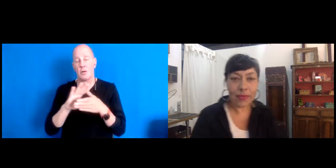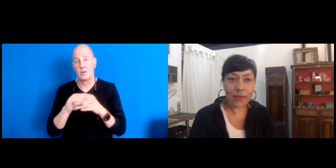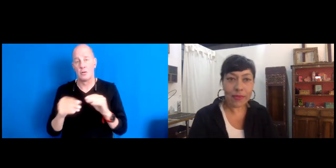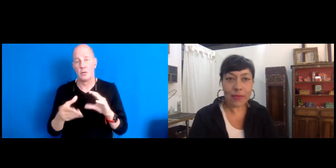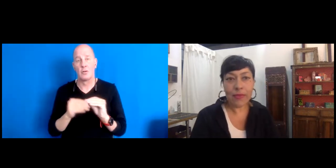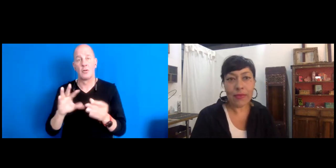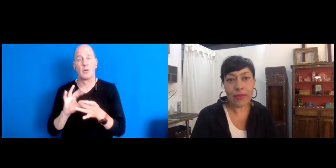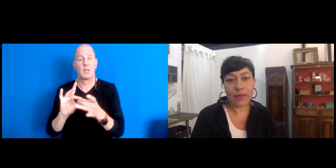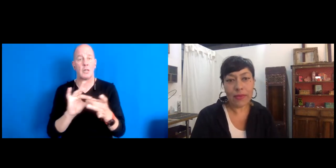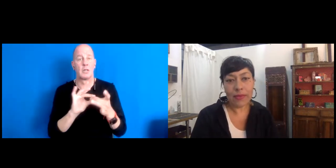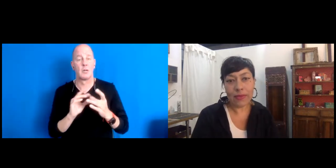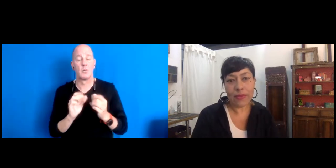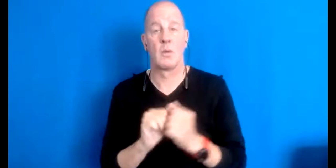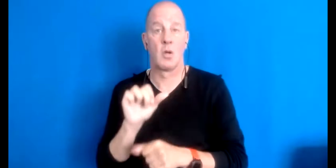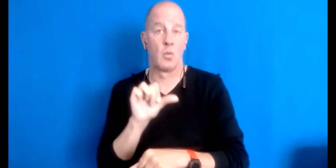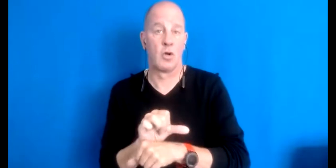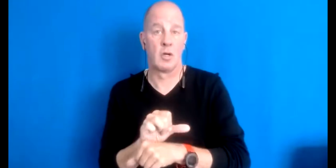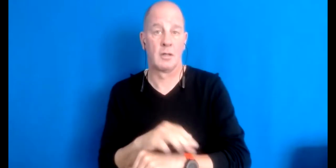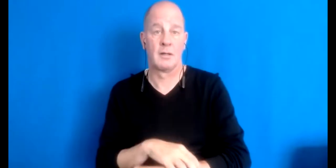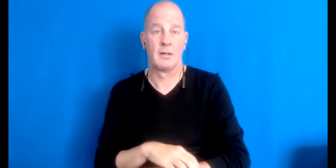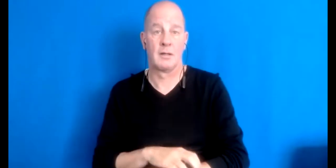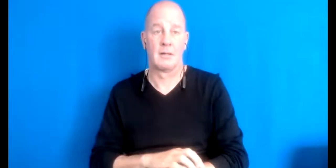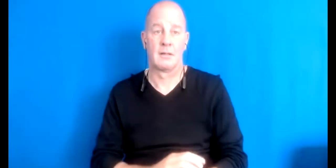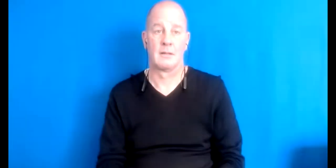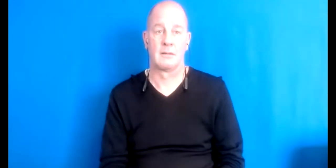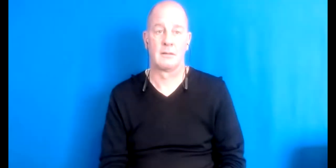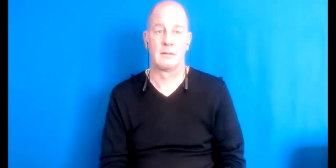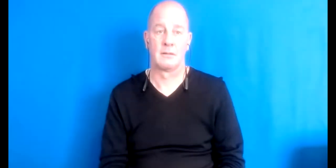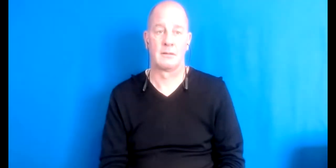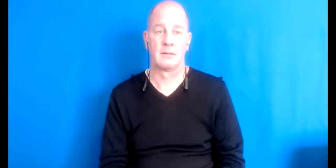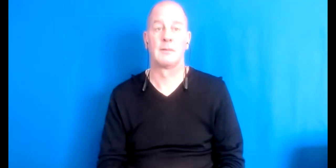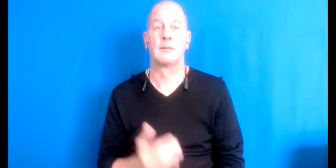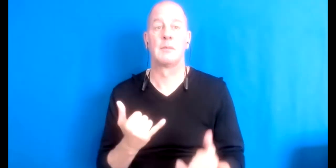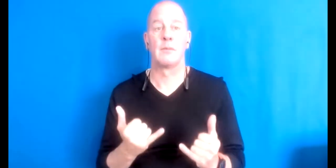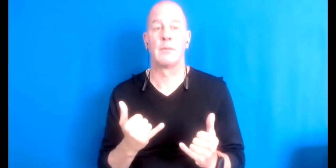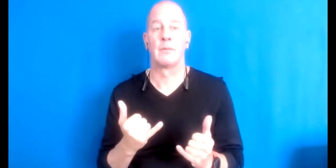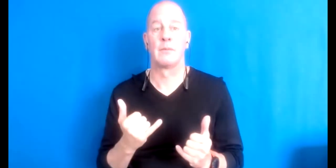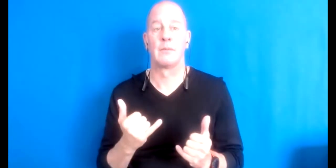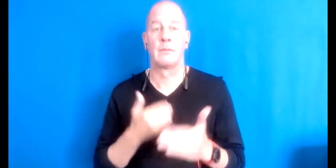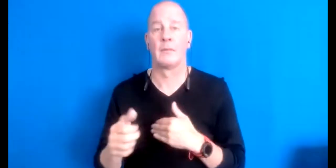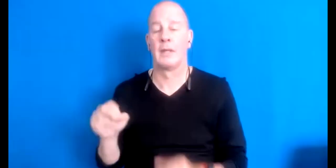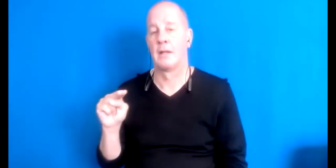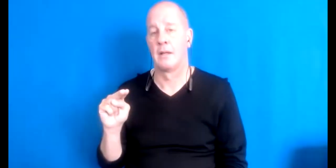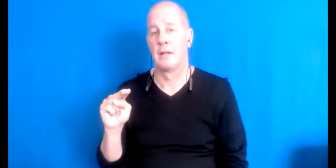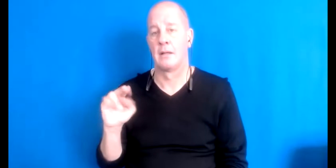the work. 15:58:51 I can pass it now to Nico.